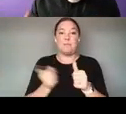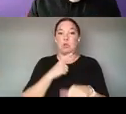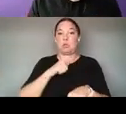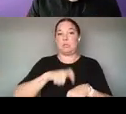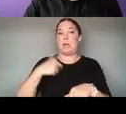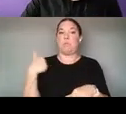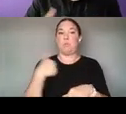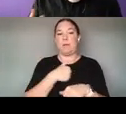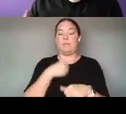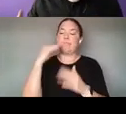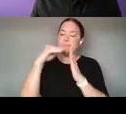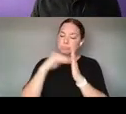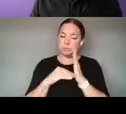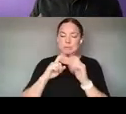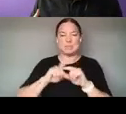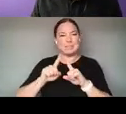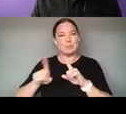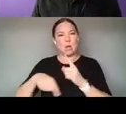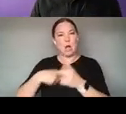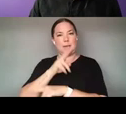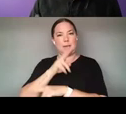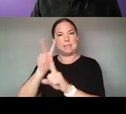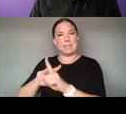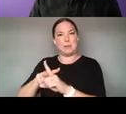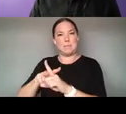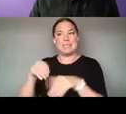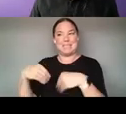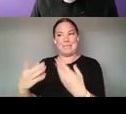THAT ARE SORT OF CANONICALLY GIVEN TO NEW MEDIA ARTISTS AND DESIGNERS AROUND THE WORLD